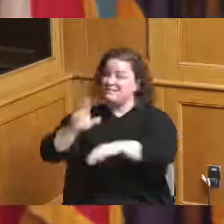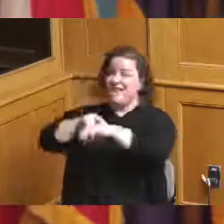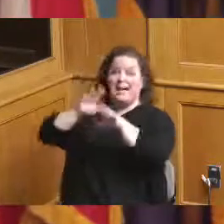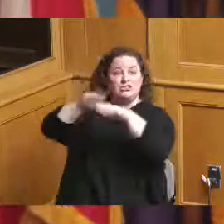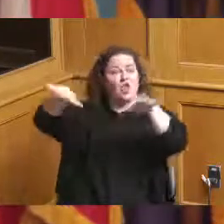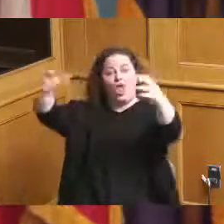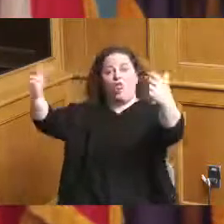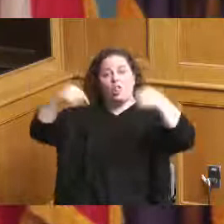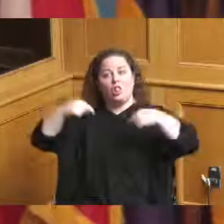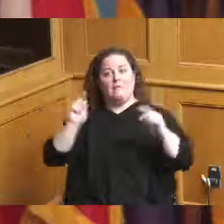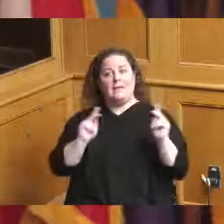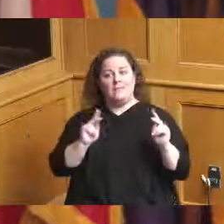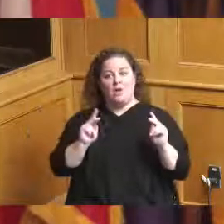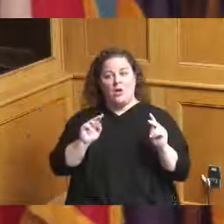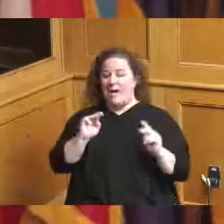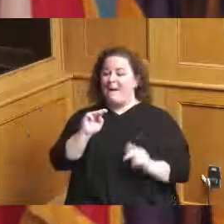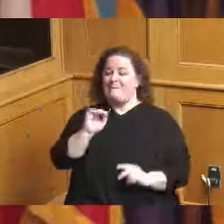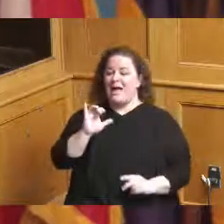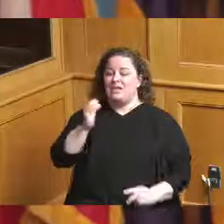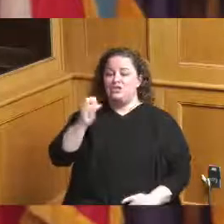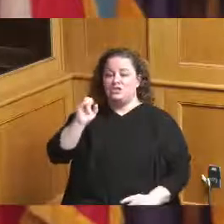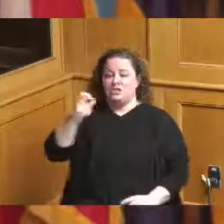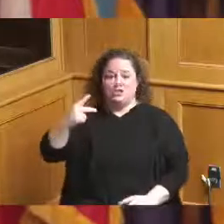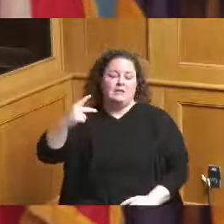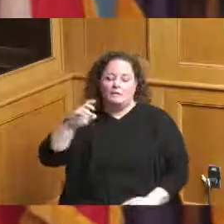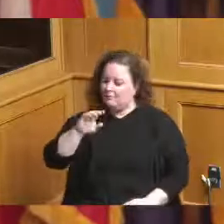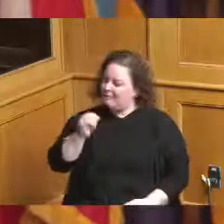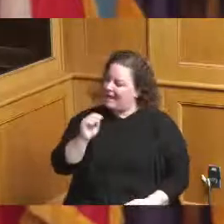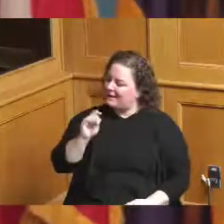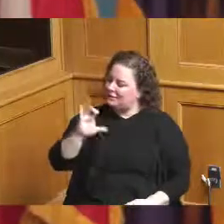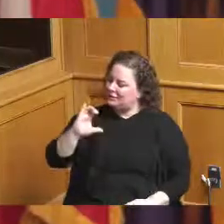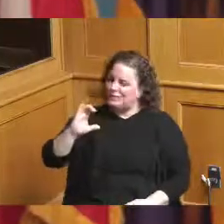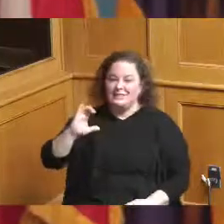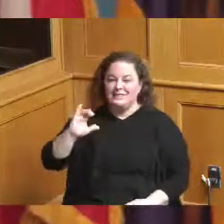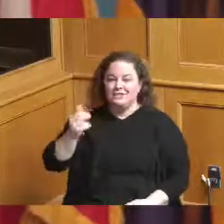know Magic Johnson could come in and probably do a partnership he's done it all over the country